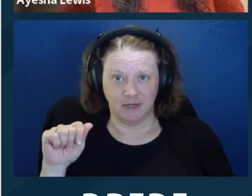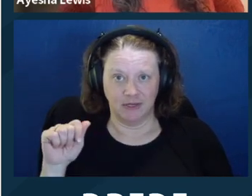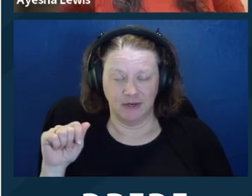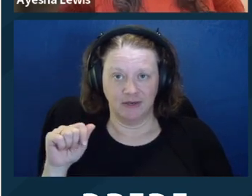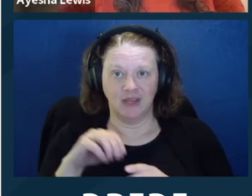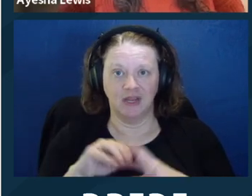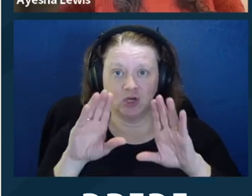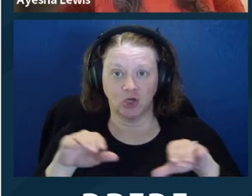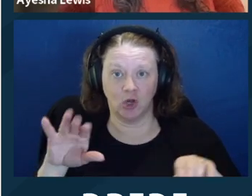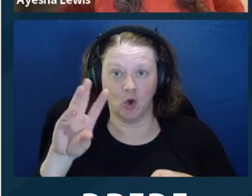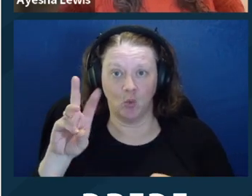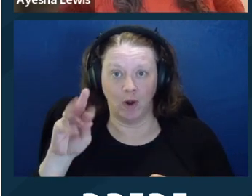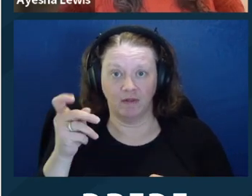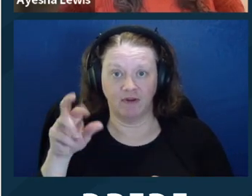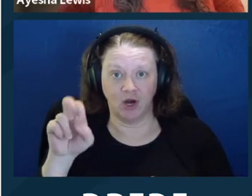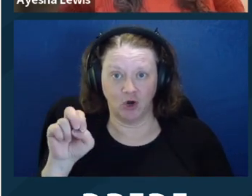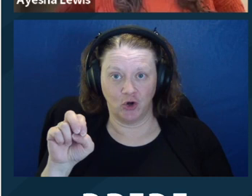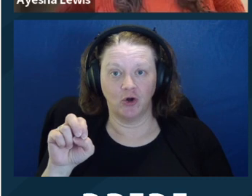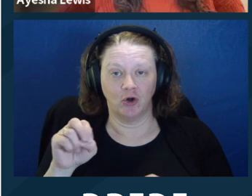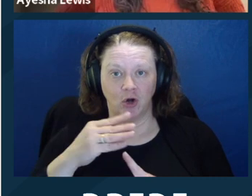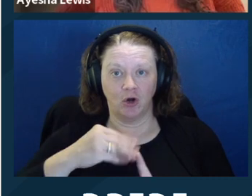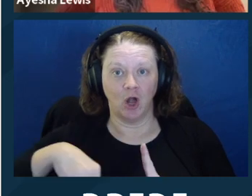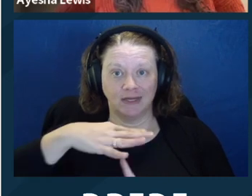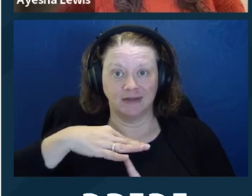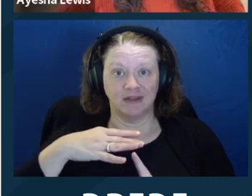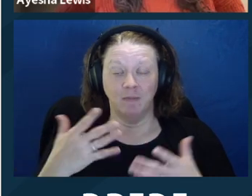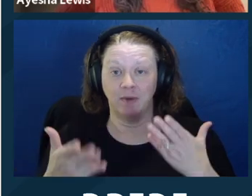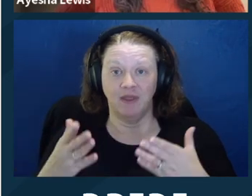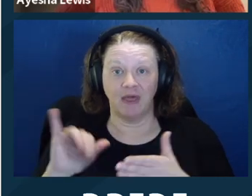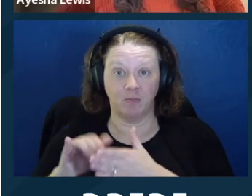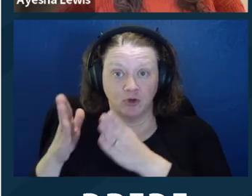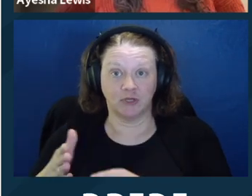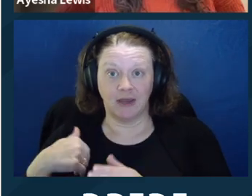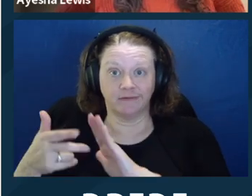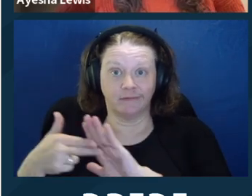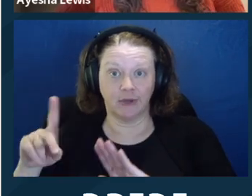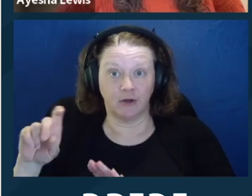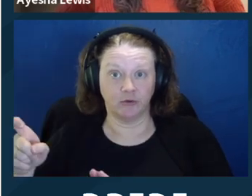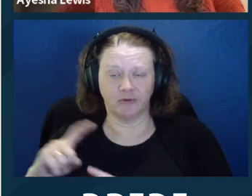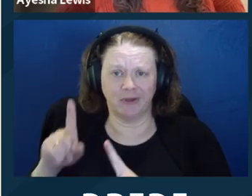We see that all the time with, like, clients with disabilities in the child welfare context.